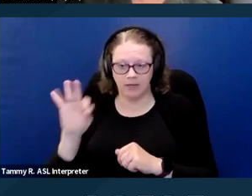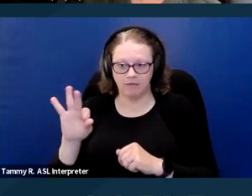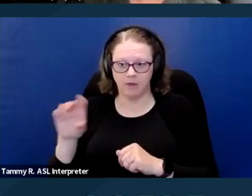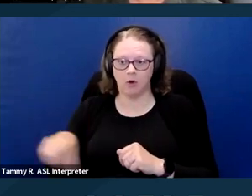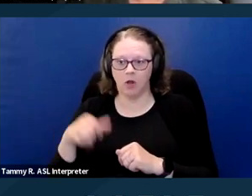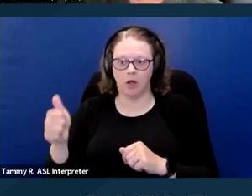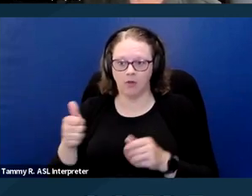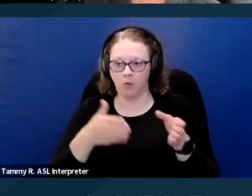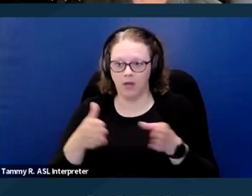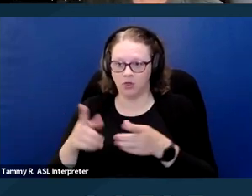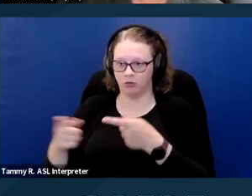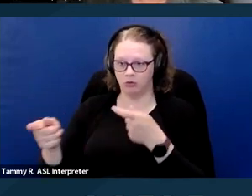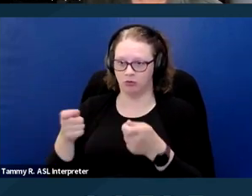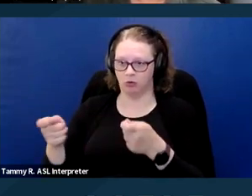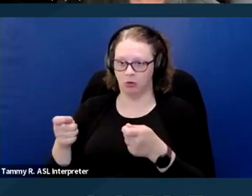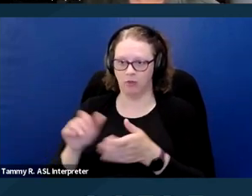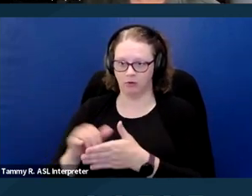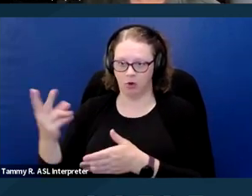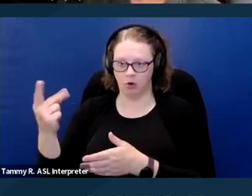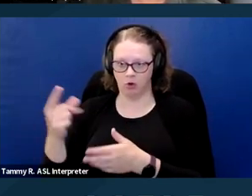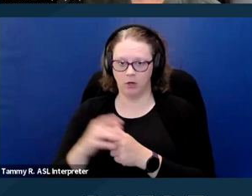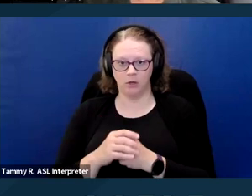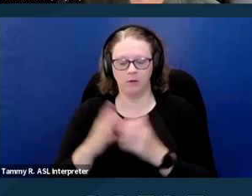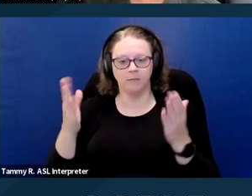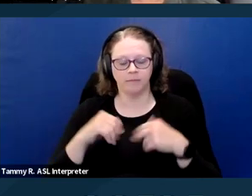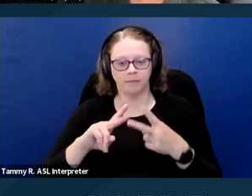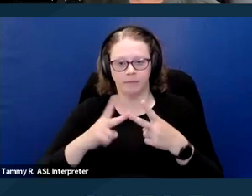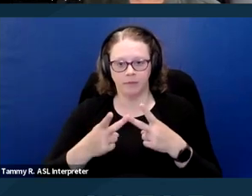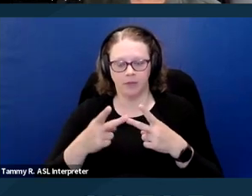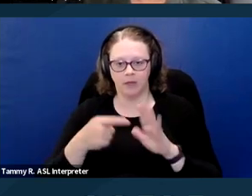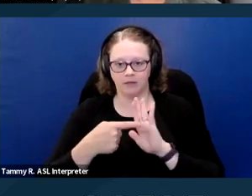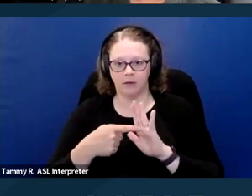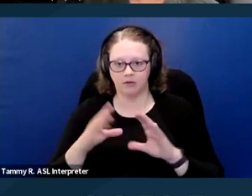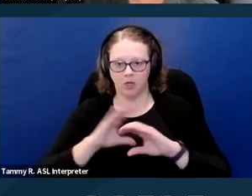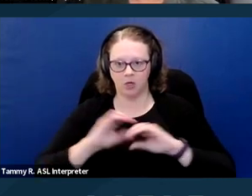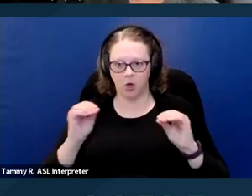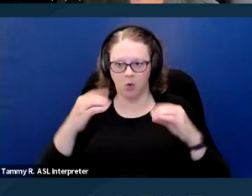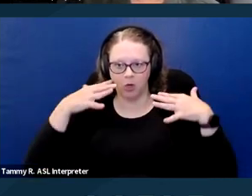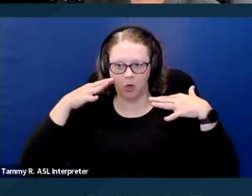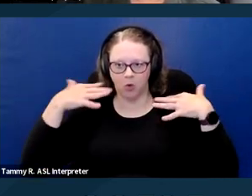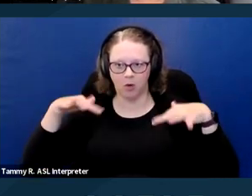under the control of the handler. Another example is a no noise requirement may interfere